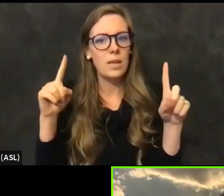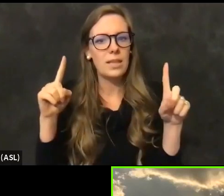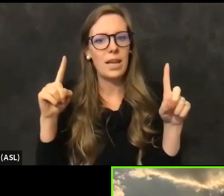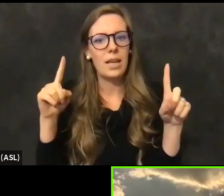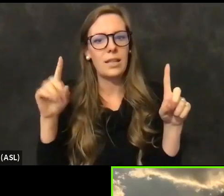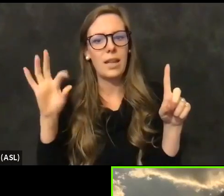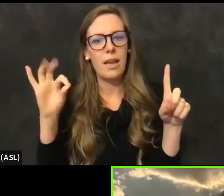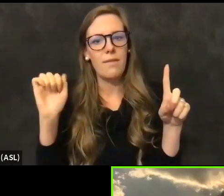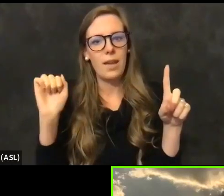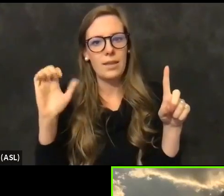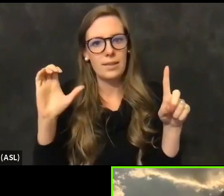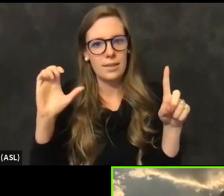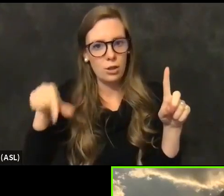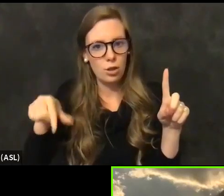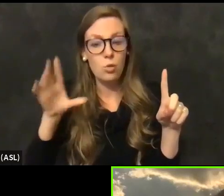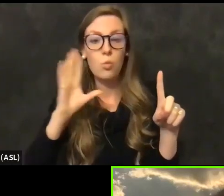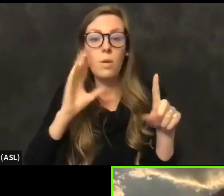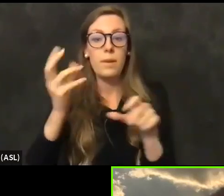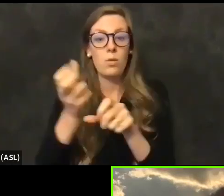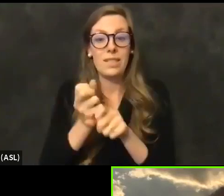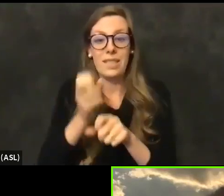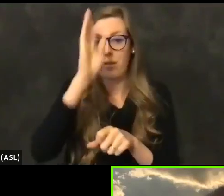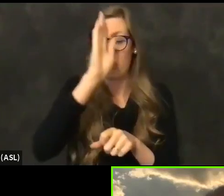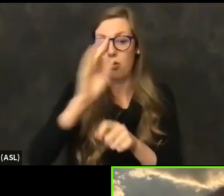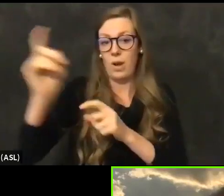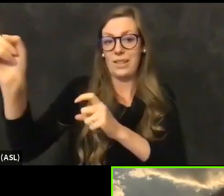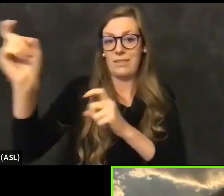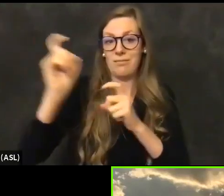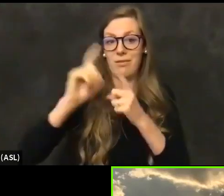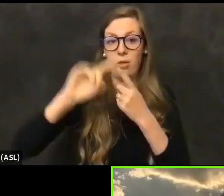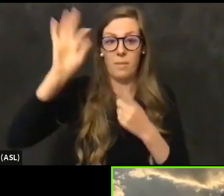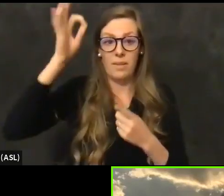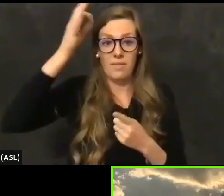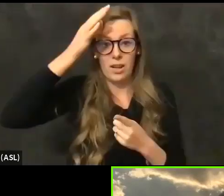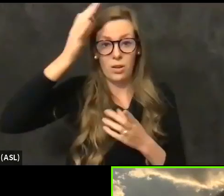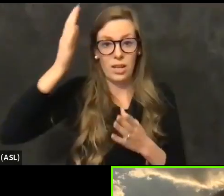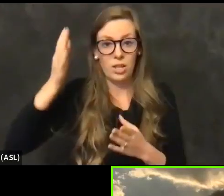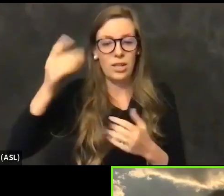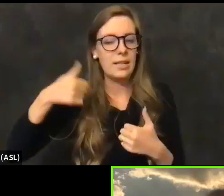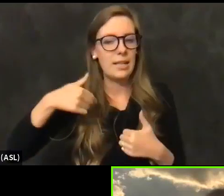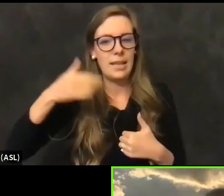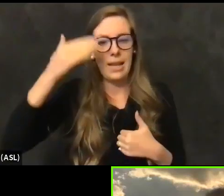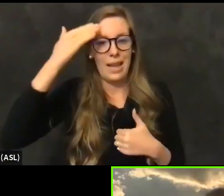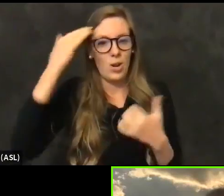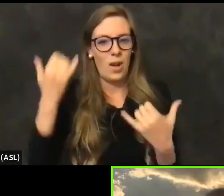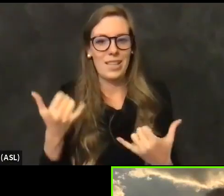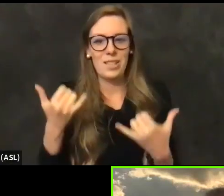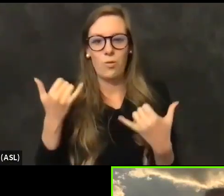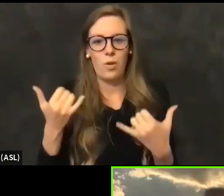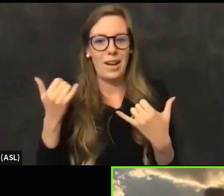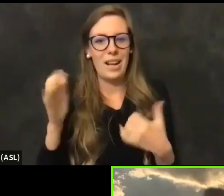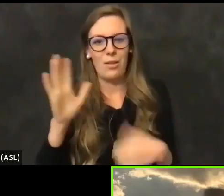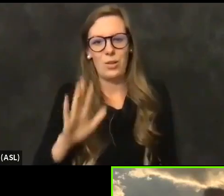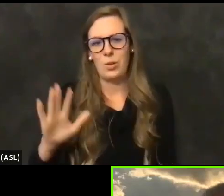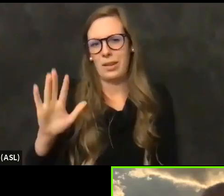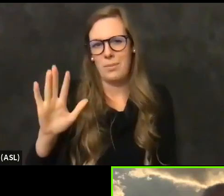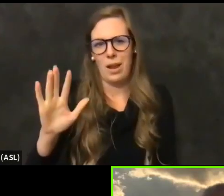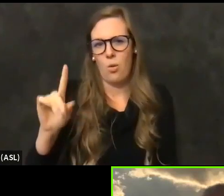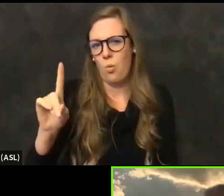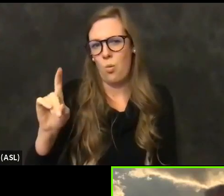receive direct allocations from the Fed itself. I do know that as of now, that's only about one hundred pilot clinics around the country.